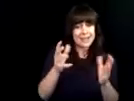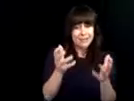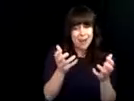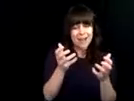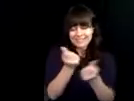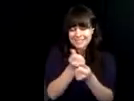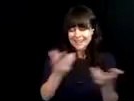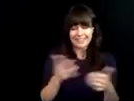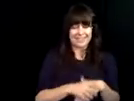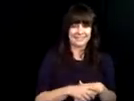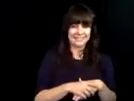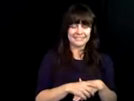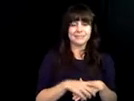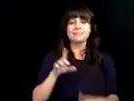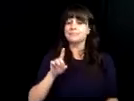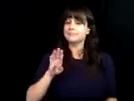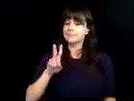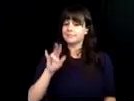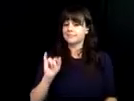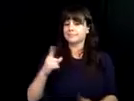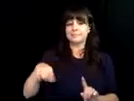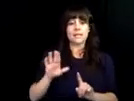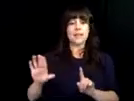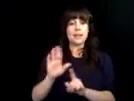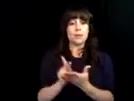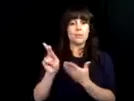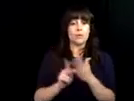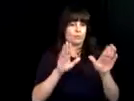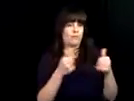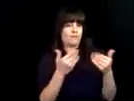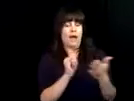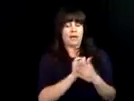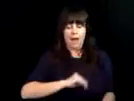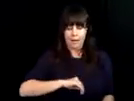. That's where I found the answer. These kids can do anything they want